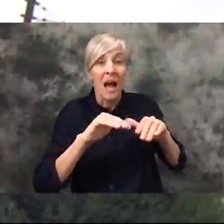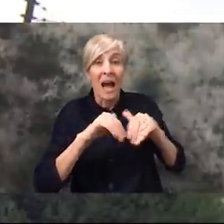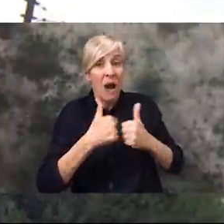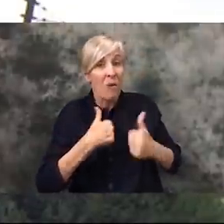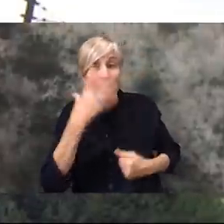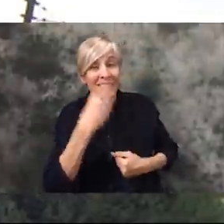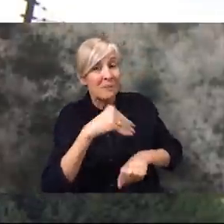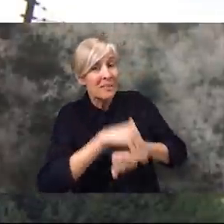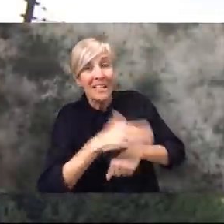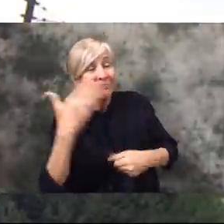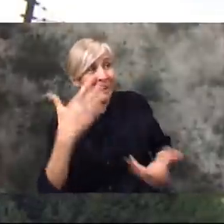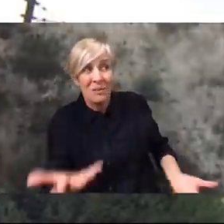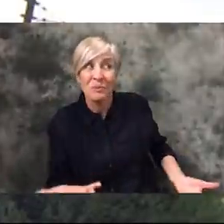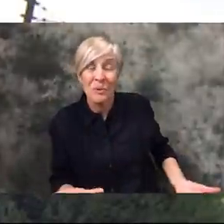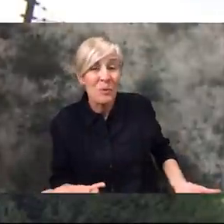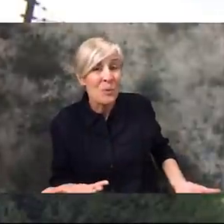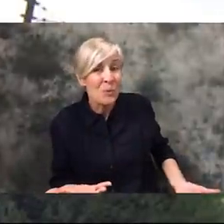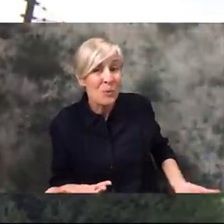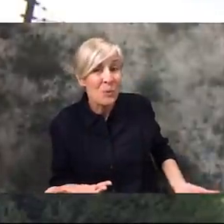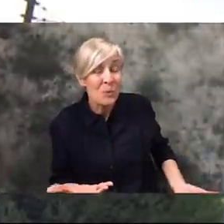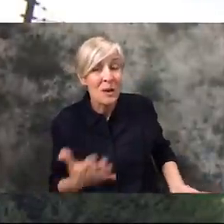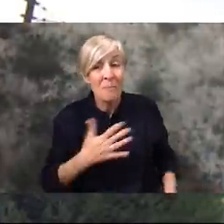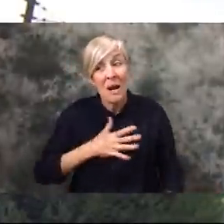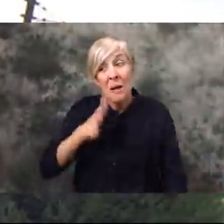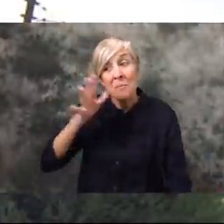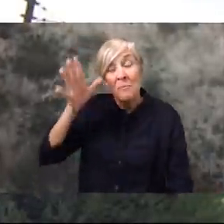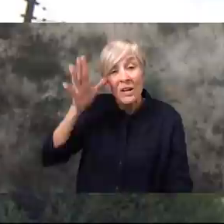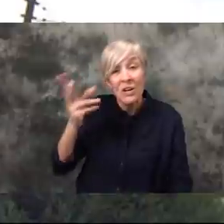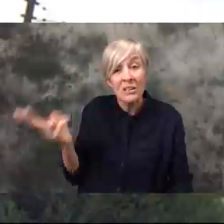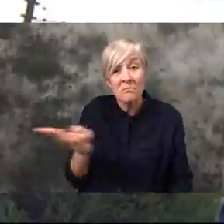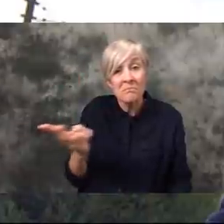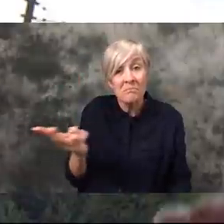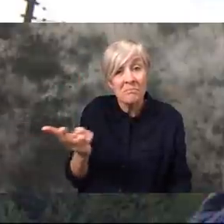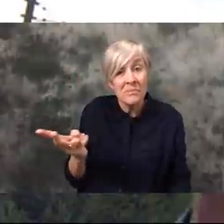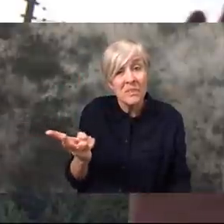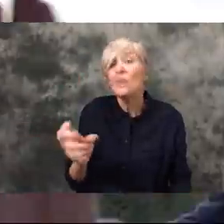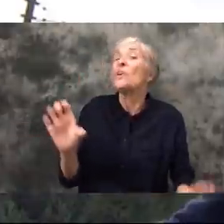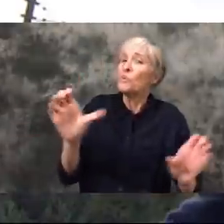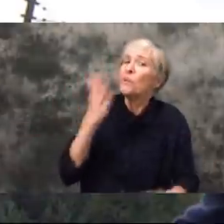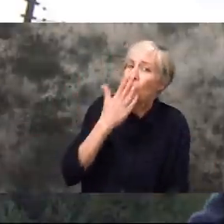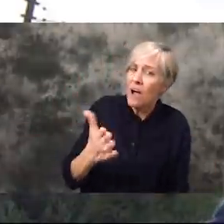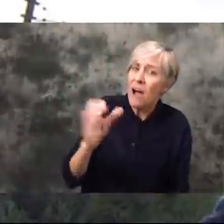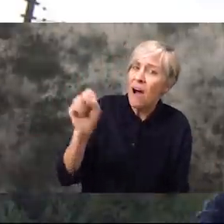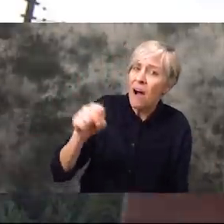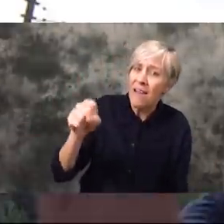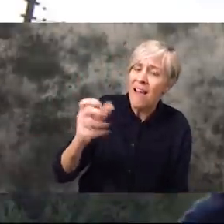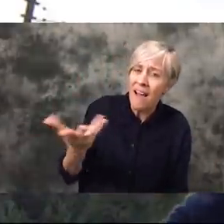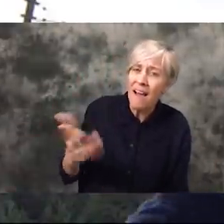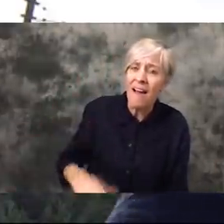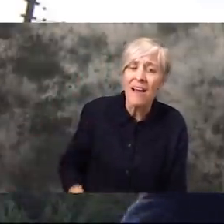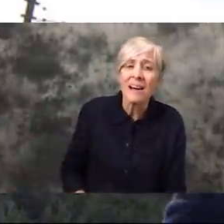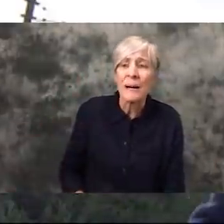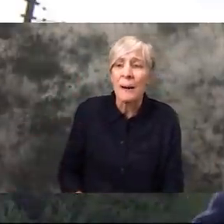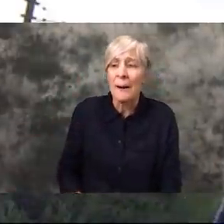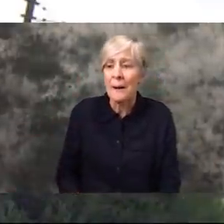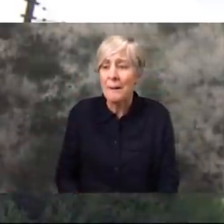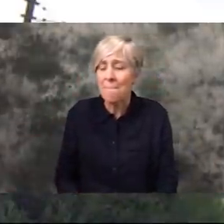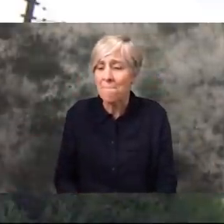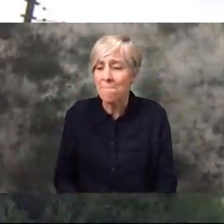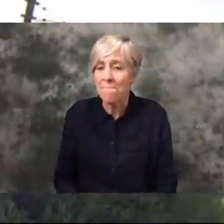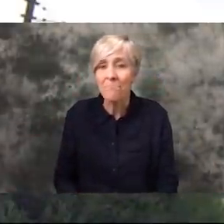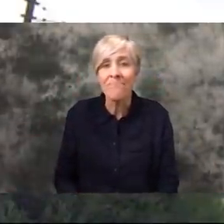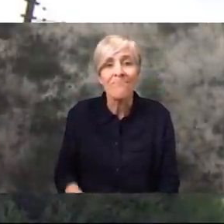to fall asleep at night. But my parents are very... are doing very well and they